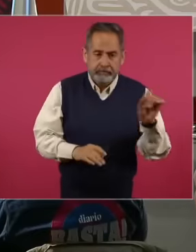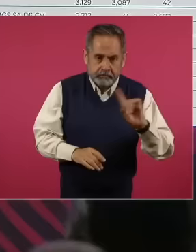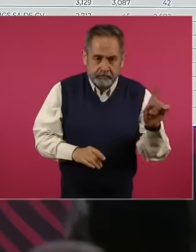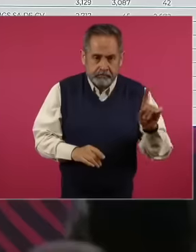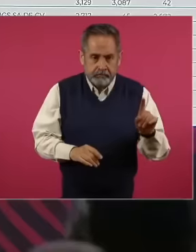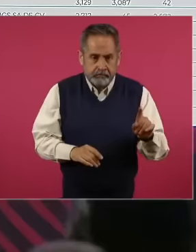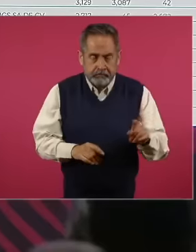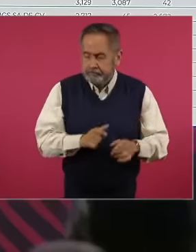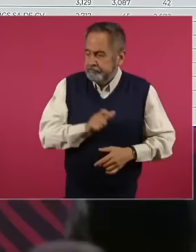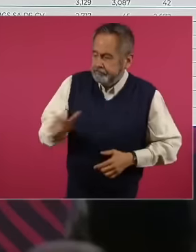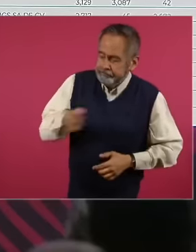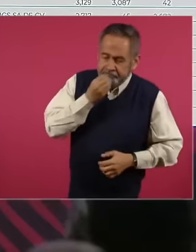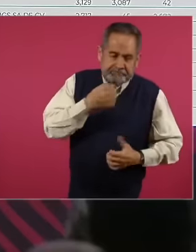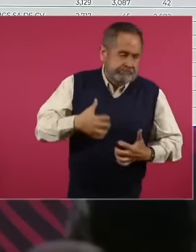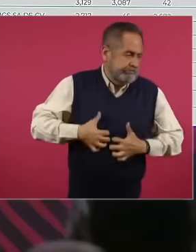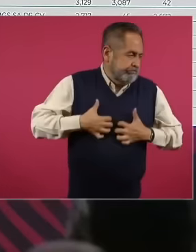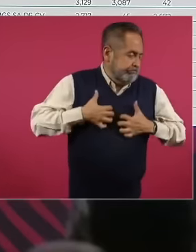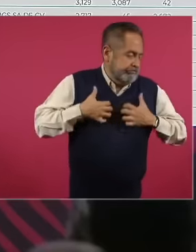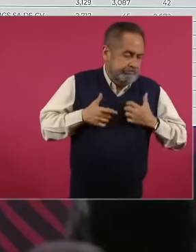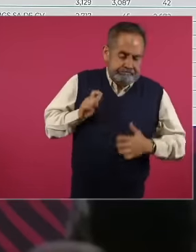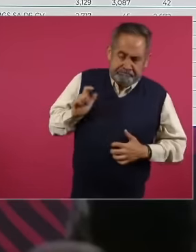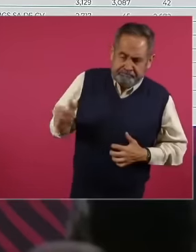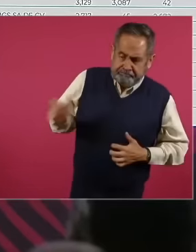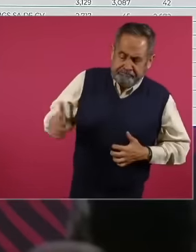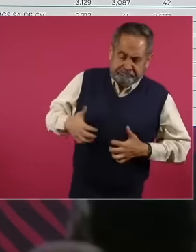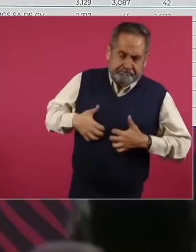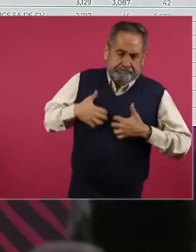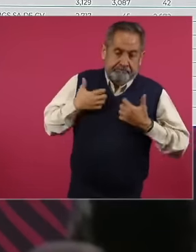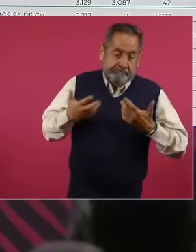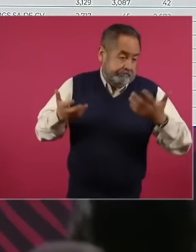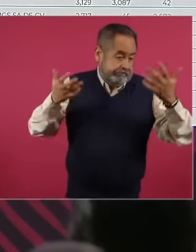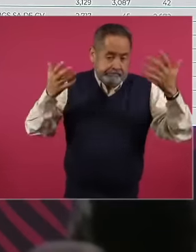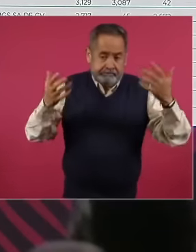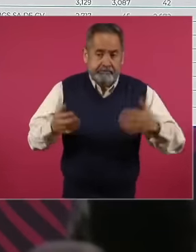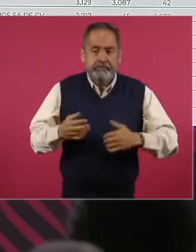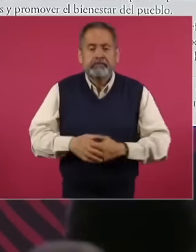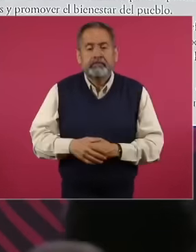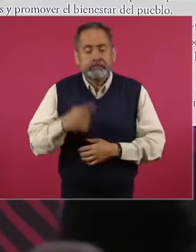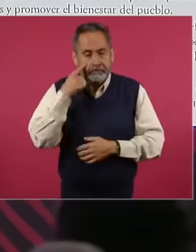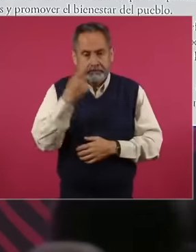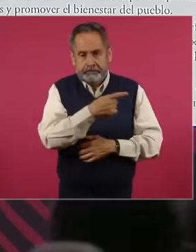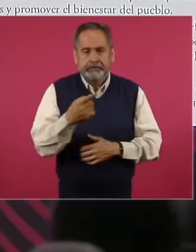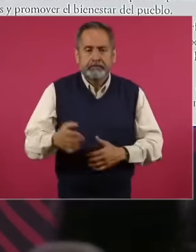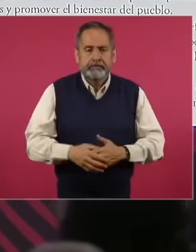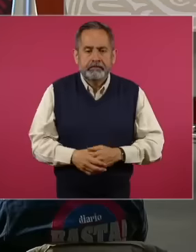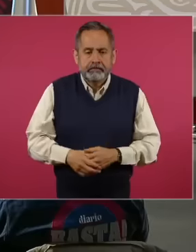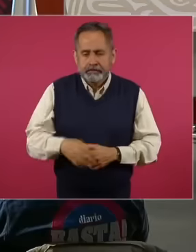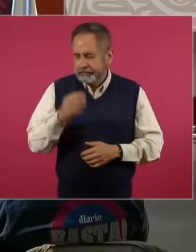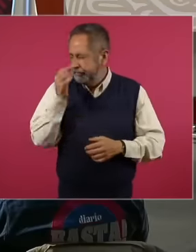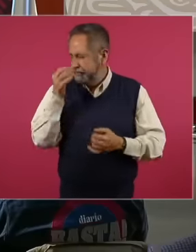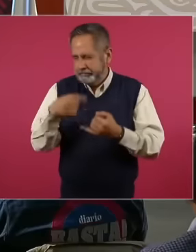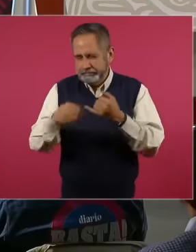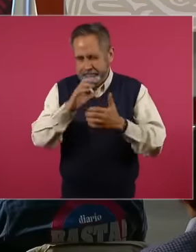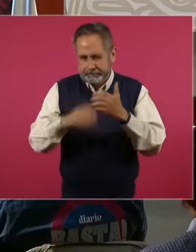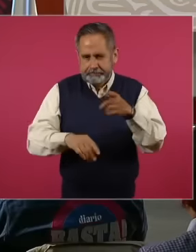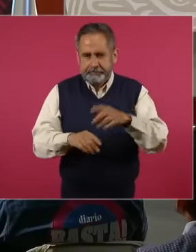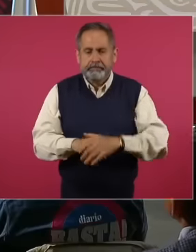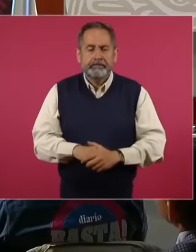no, go ahead, we are done